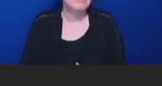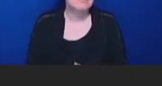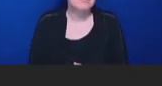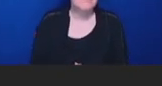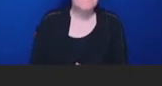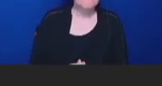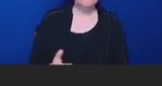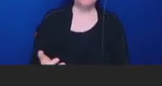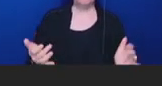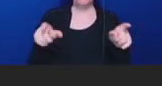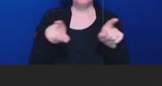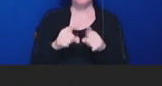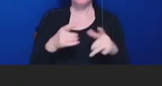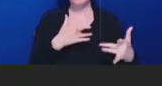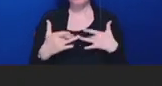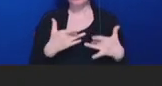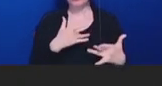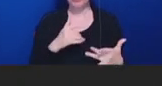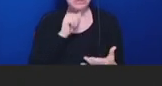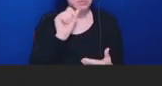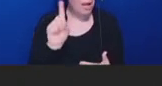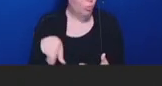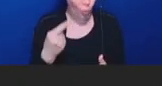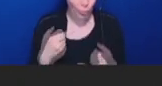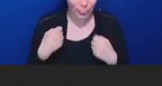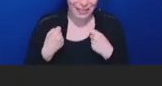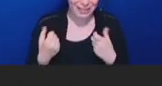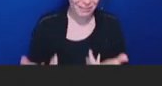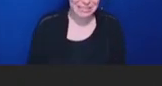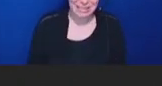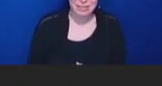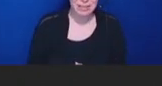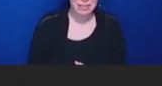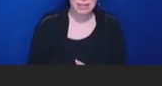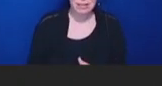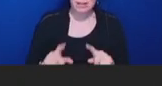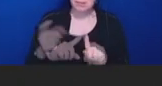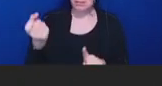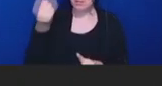do we have issues with fatigue in this space, but that we've also got vaccine hesitancy